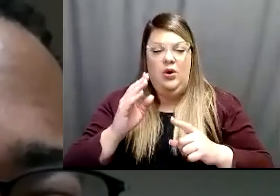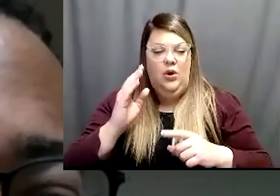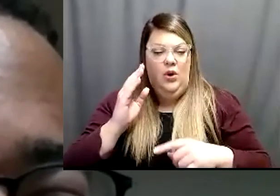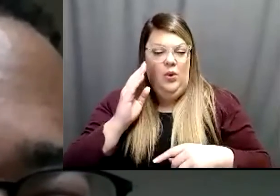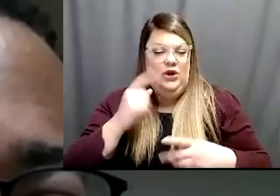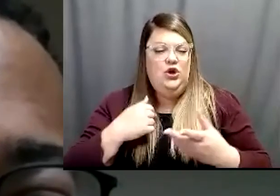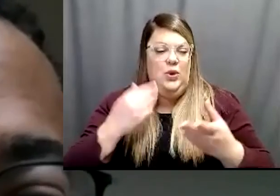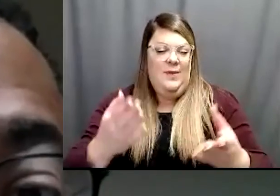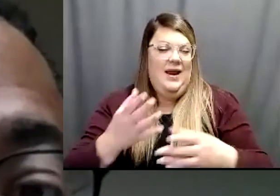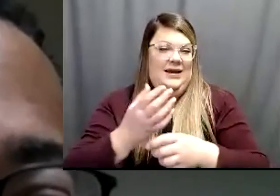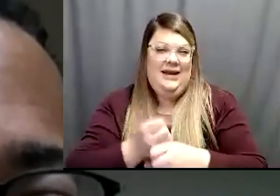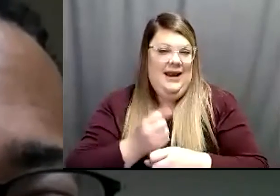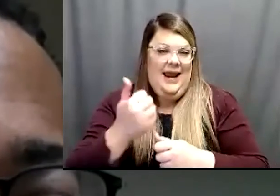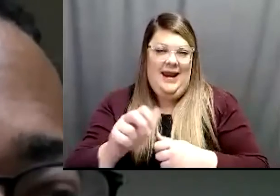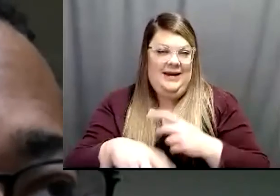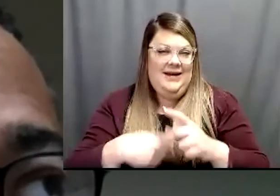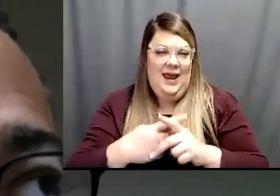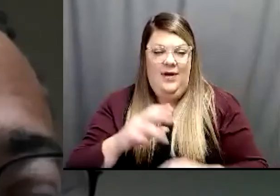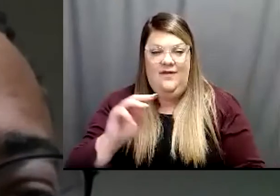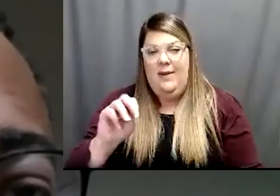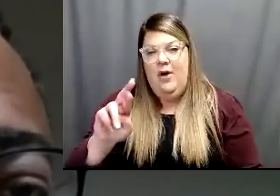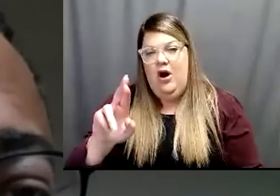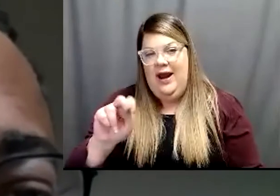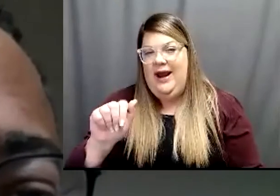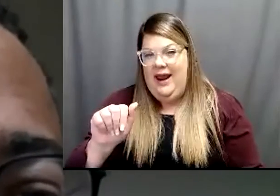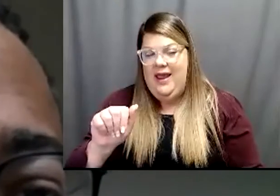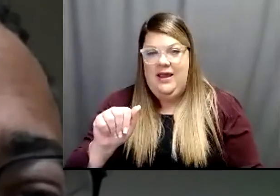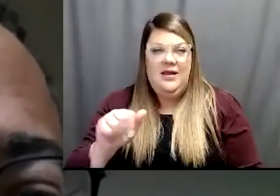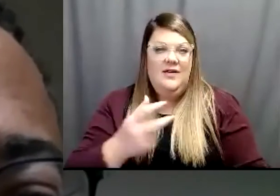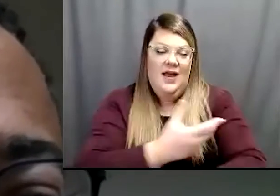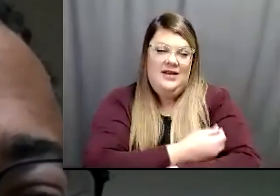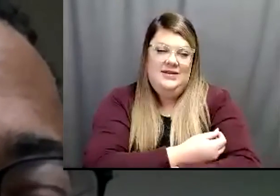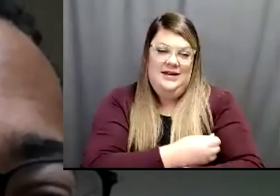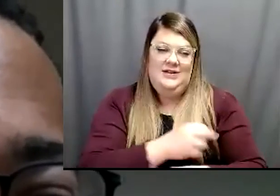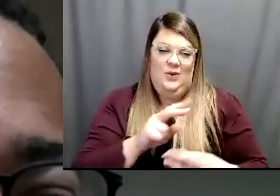getting Fisa or the Moderna and there have been a lot of case reports of a higher antibody response